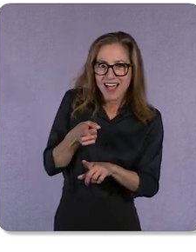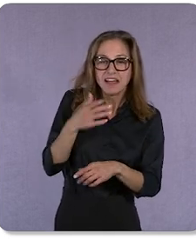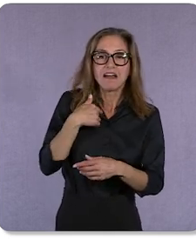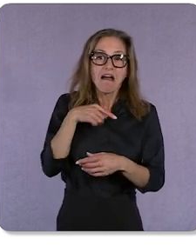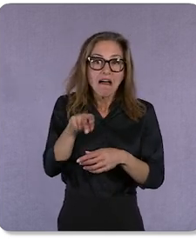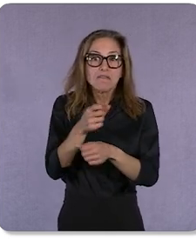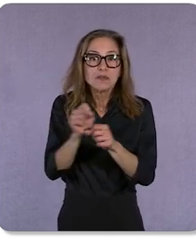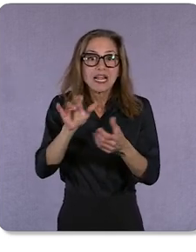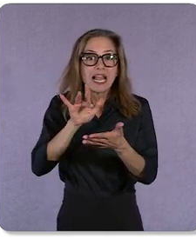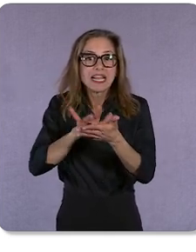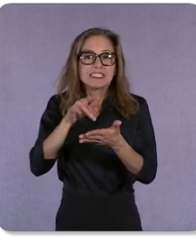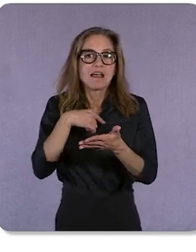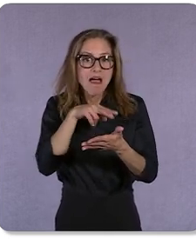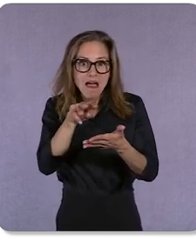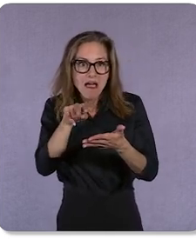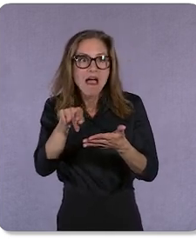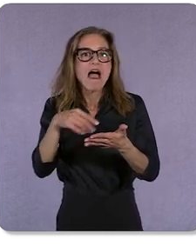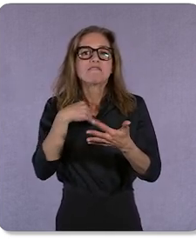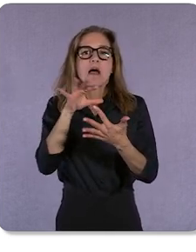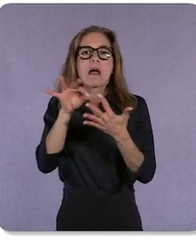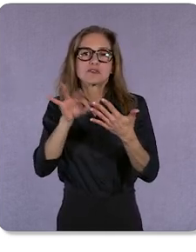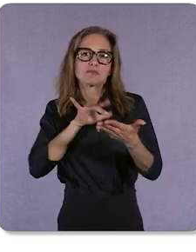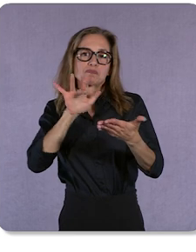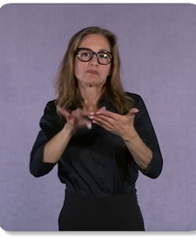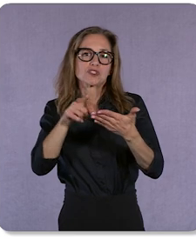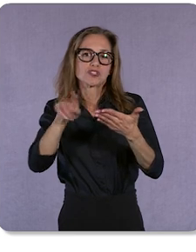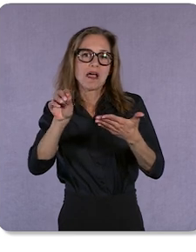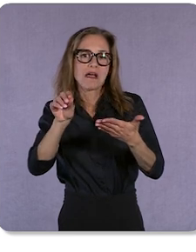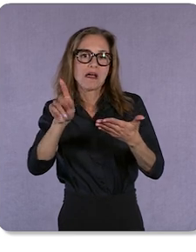I now see an option to tap checkout… and I’m taken directly to the cart…